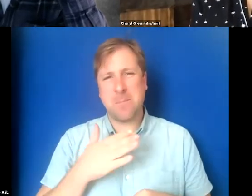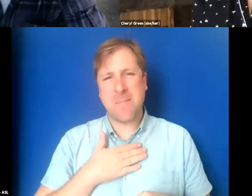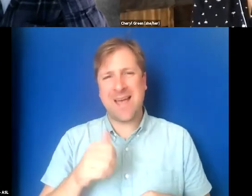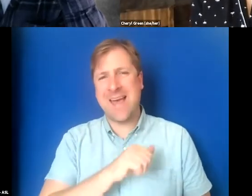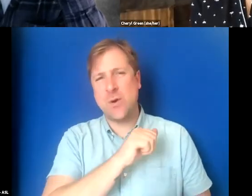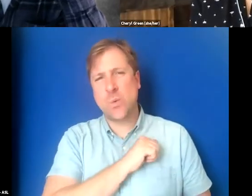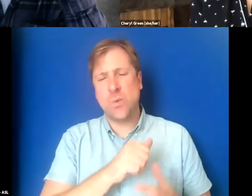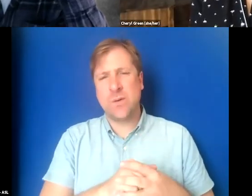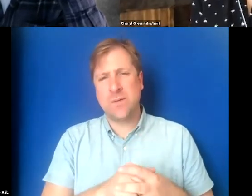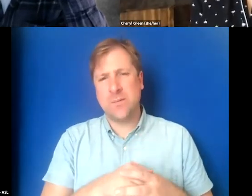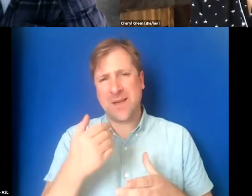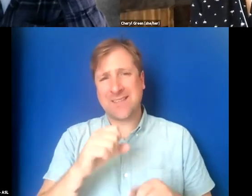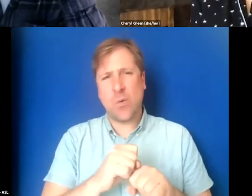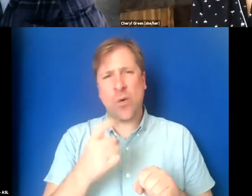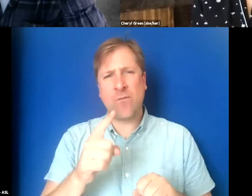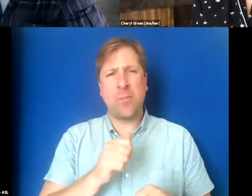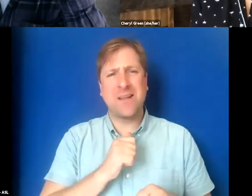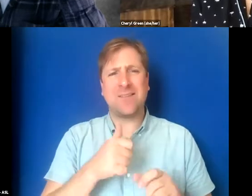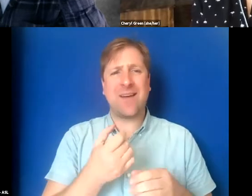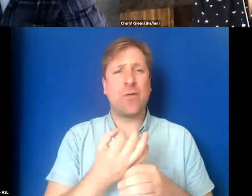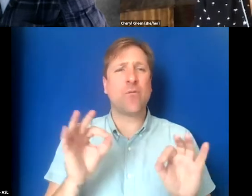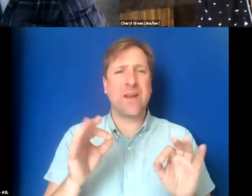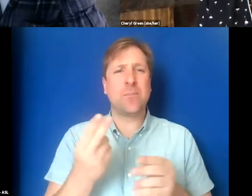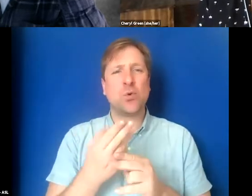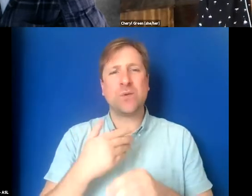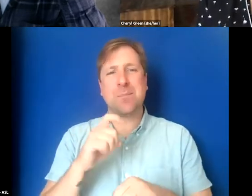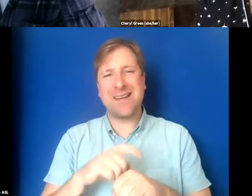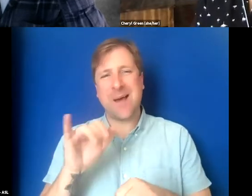And because I work for myself, I have the freedom to use my time that way.